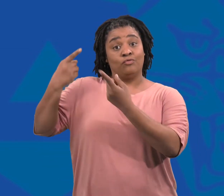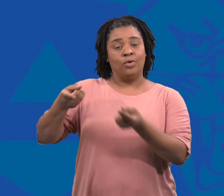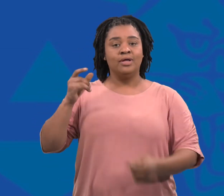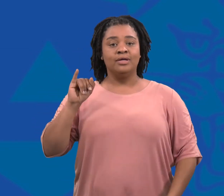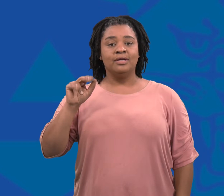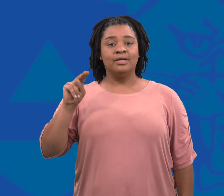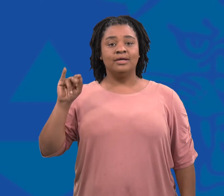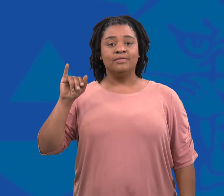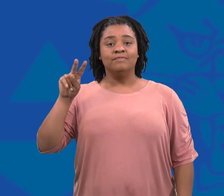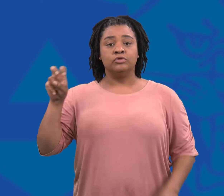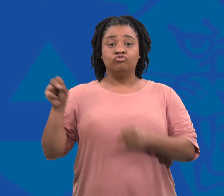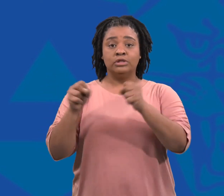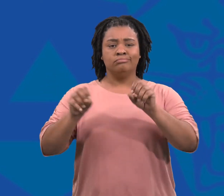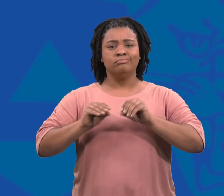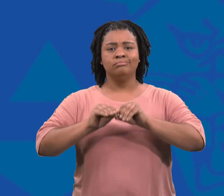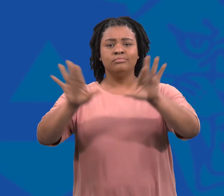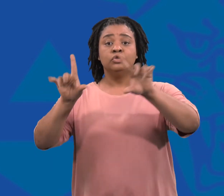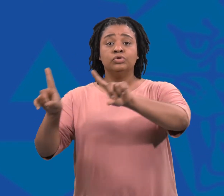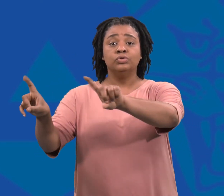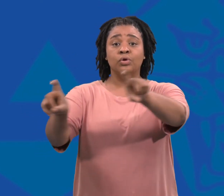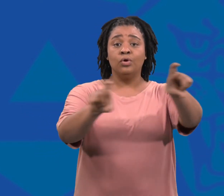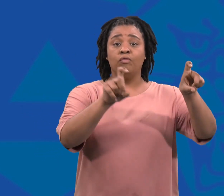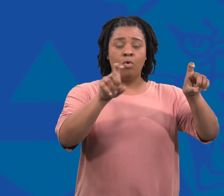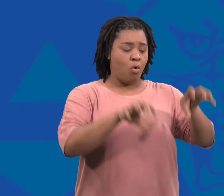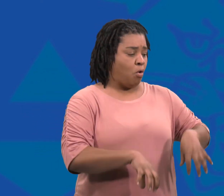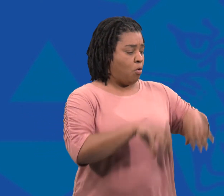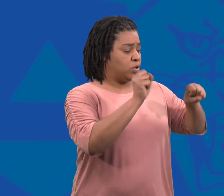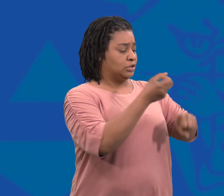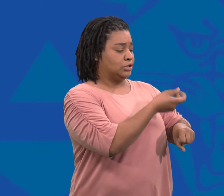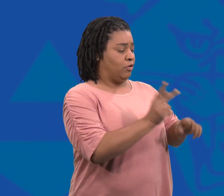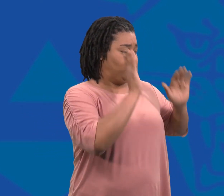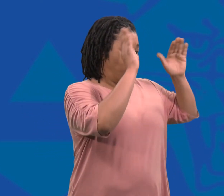Over the past few weeks, Innivee Strategies has distributed a survey